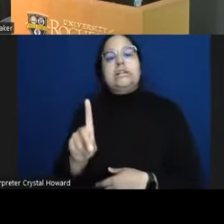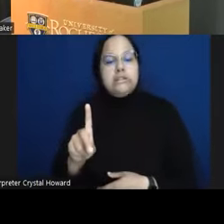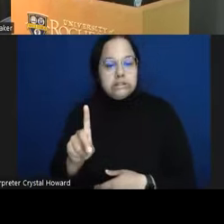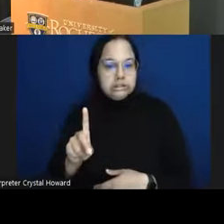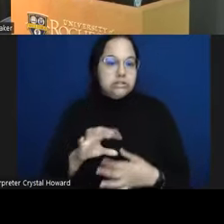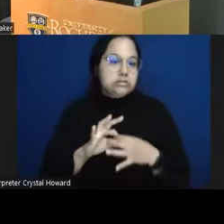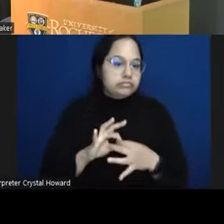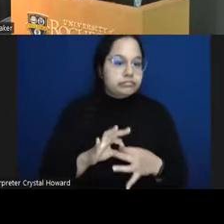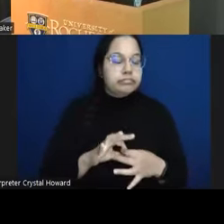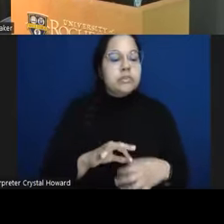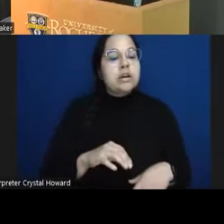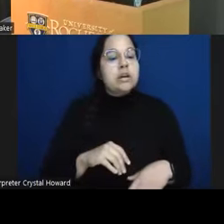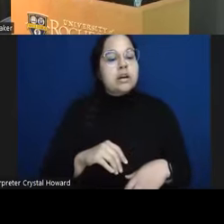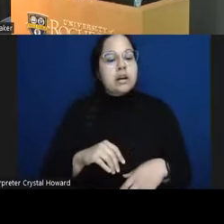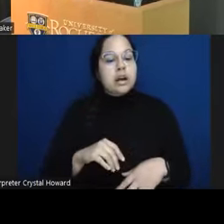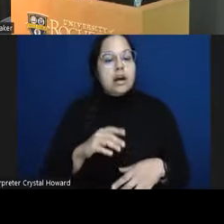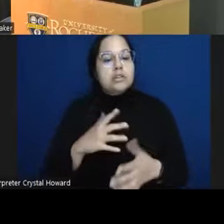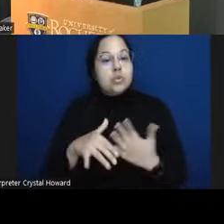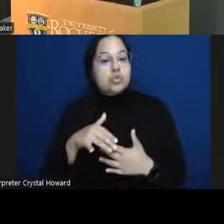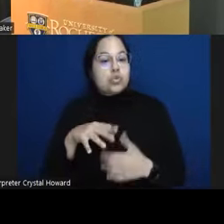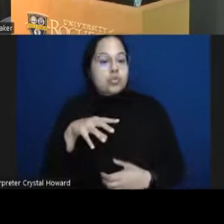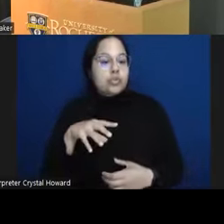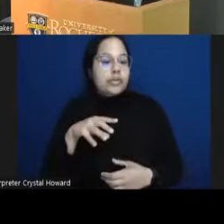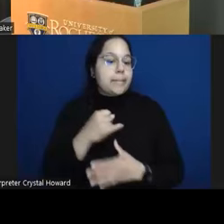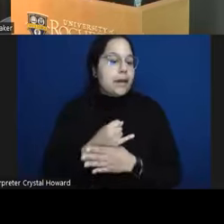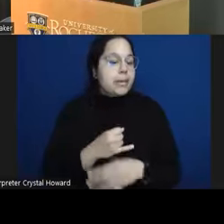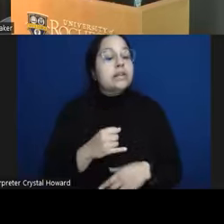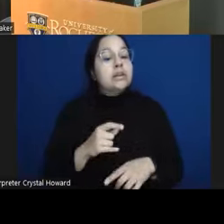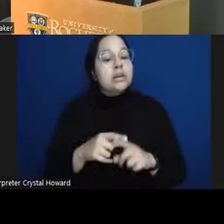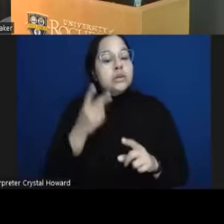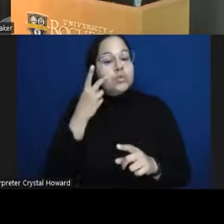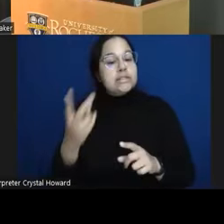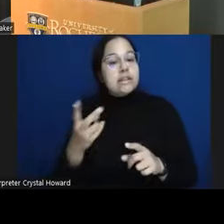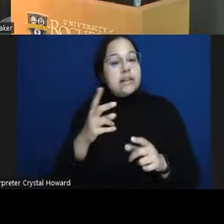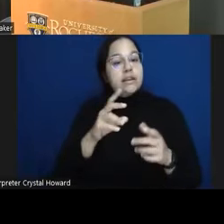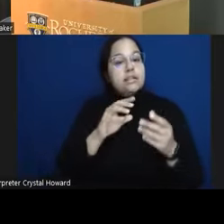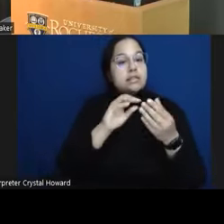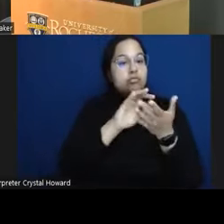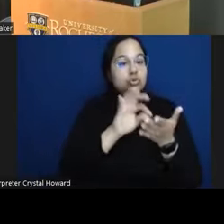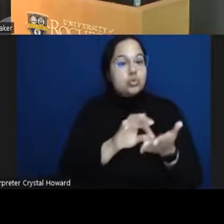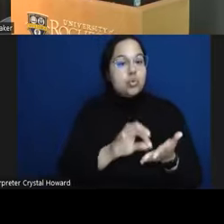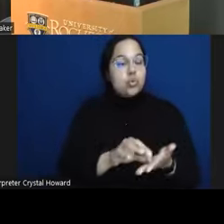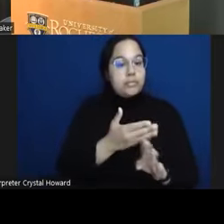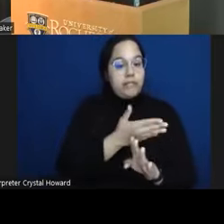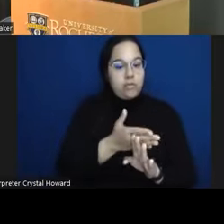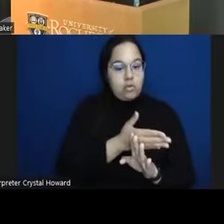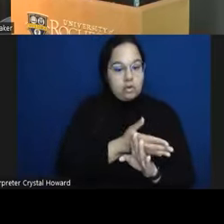um uh their their scores on that beforehand and then immediately after uh engaging in culturally